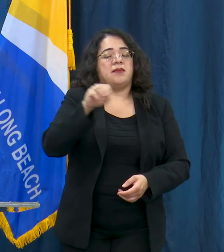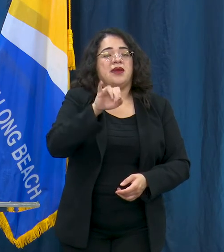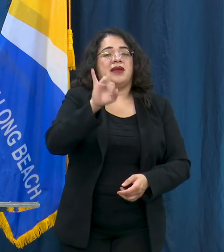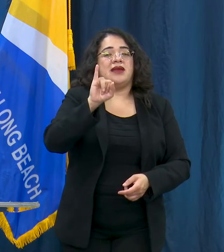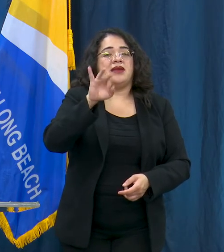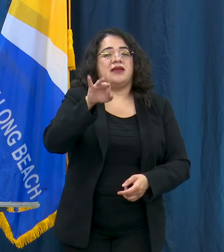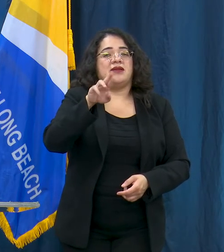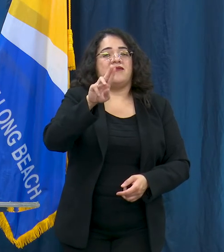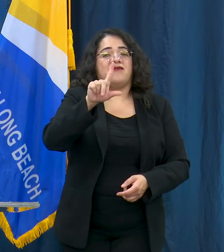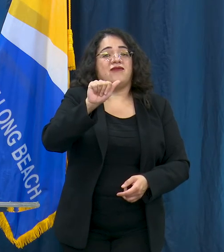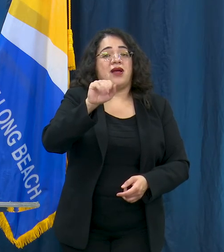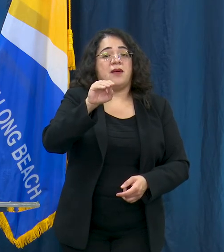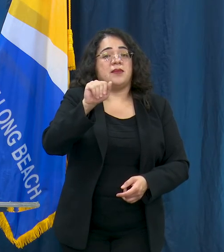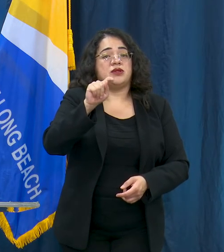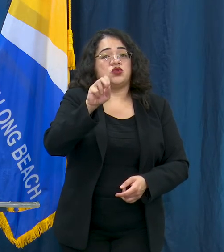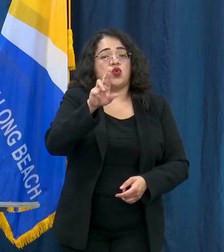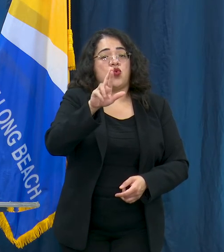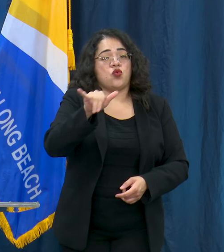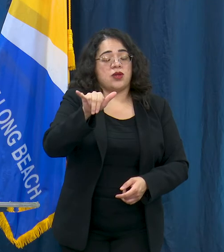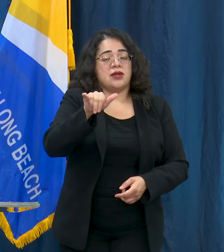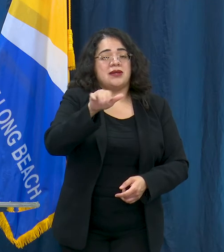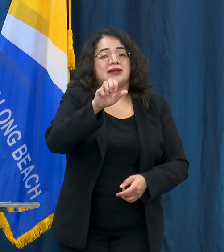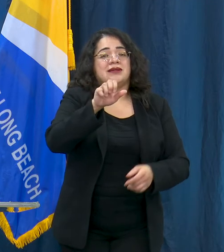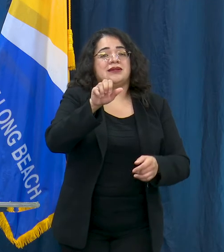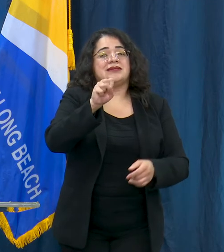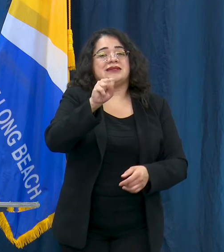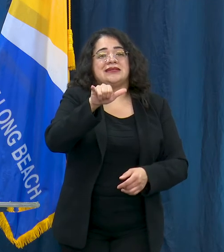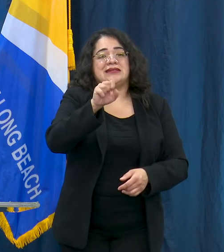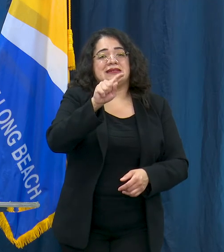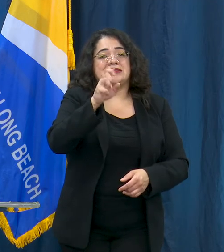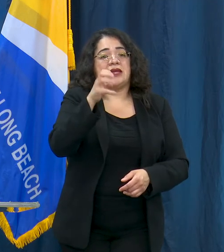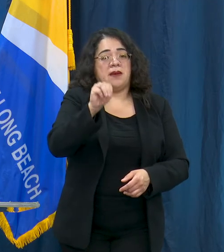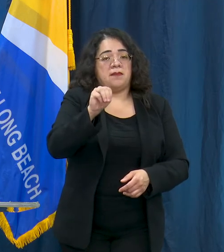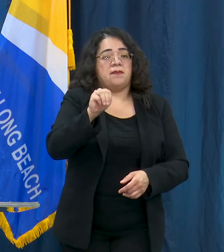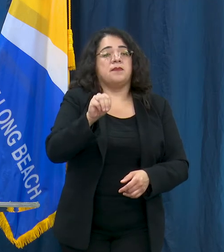Right now children under 18 years of age make up less than 5 % of all